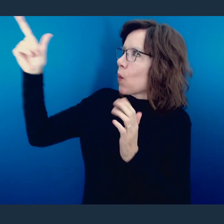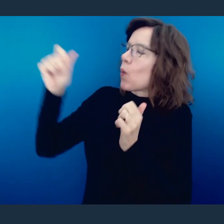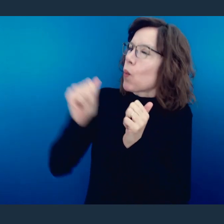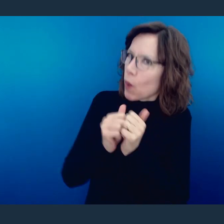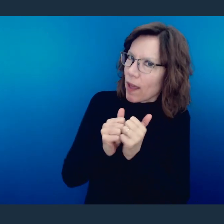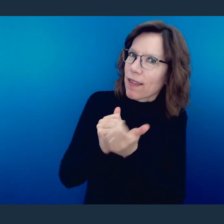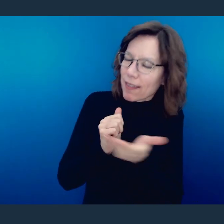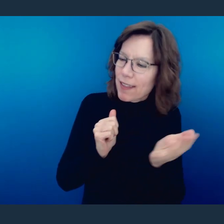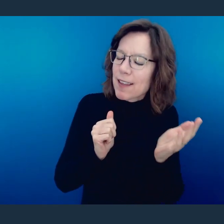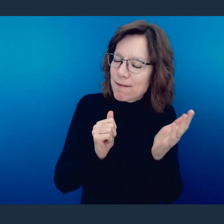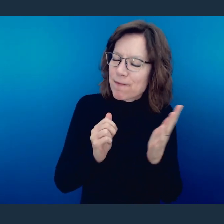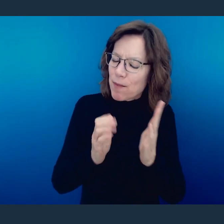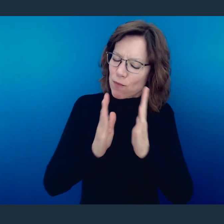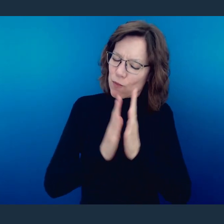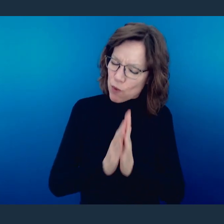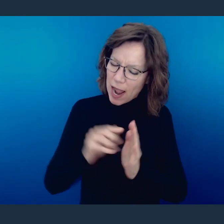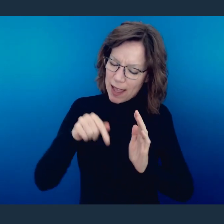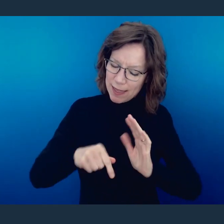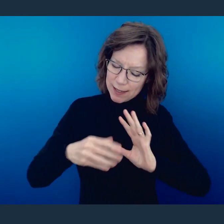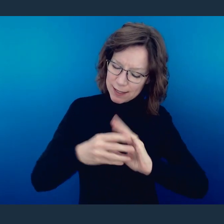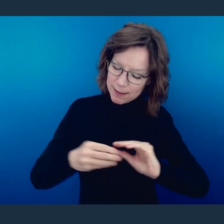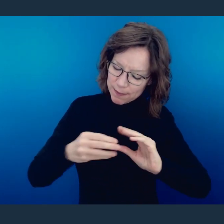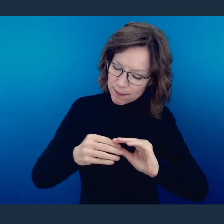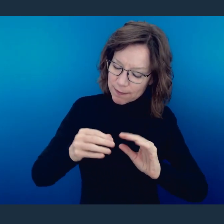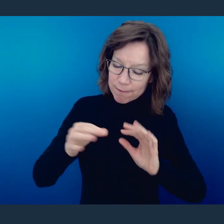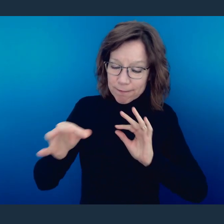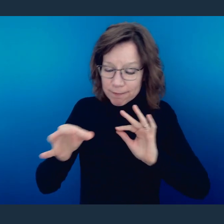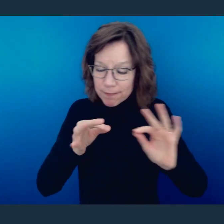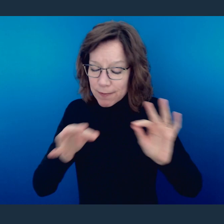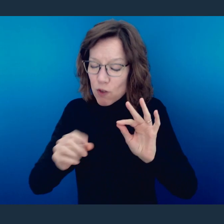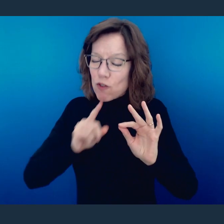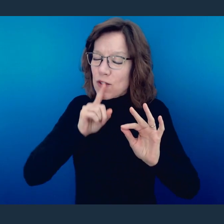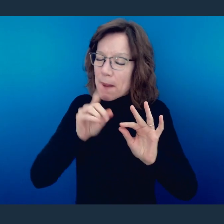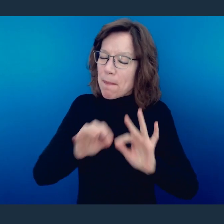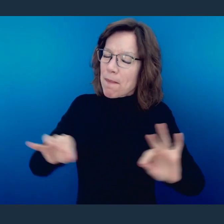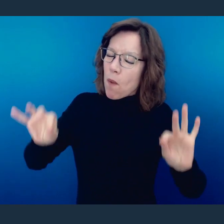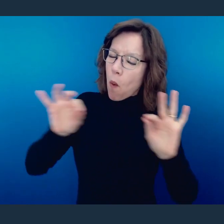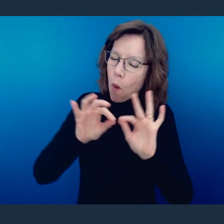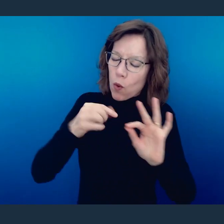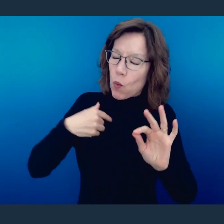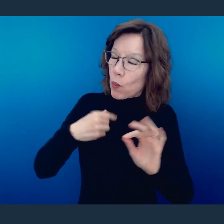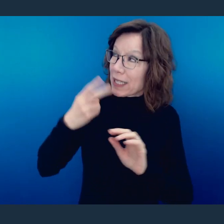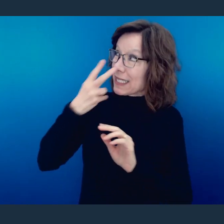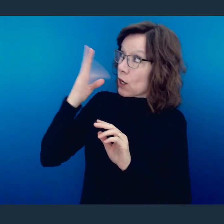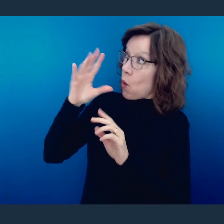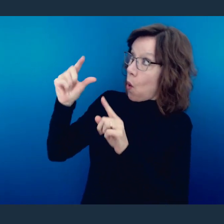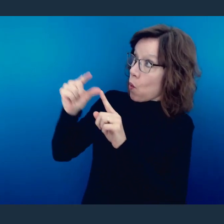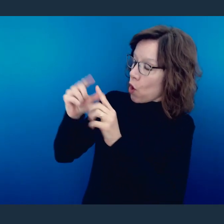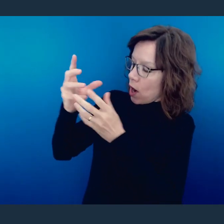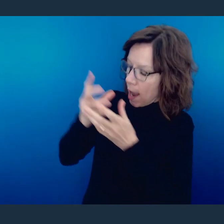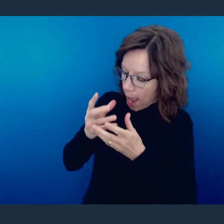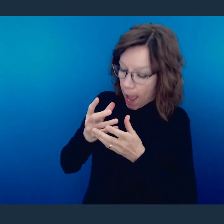that as we end this series, that You may get the glory from us applying Your word.